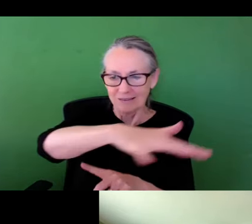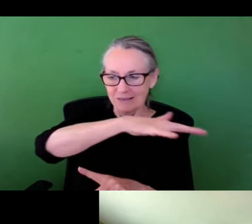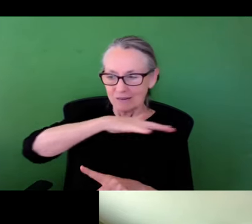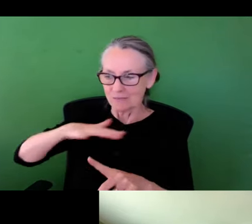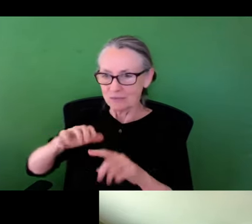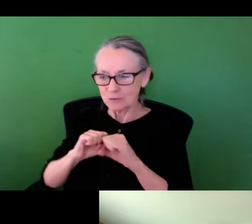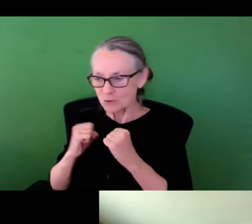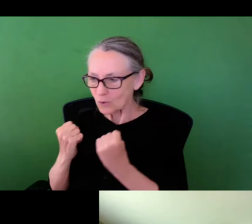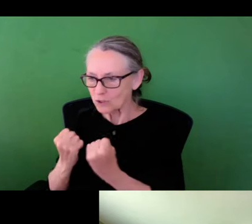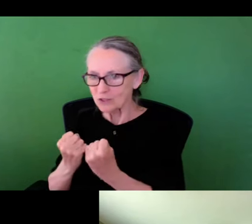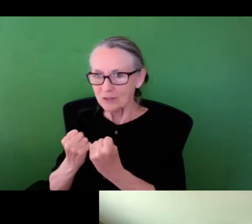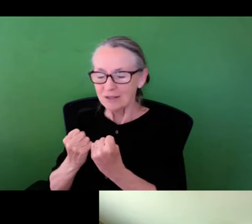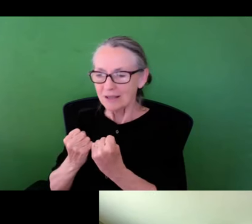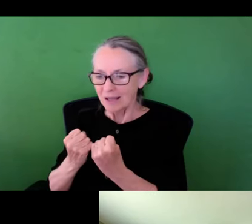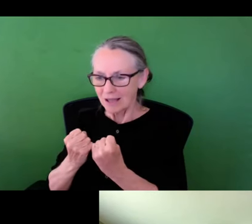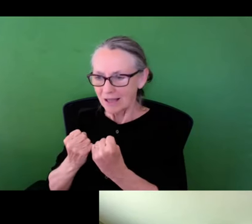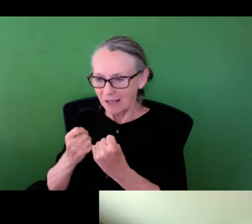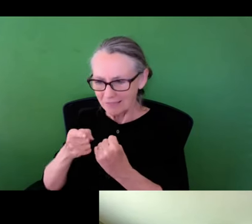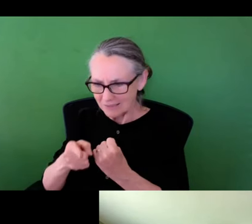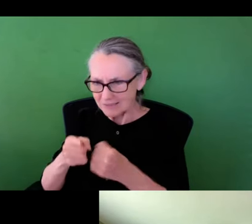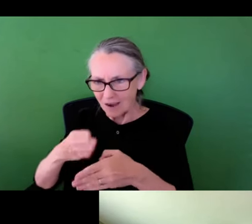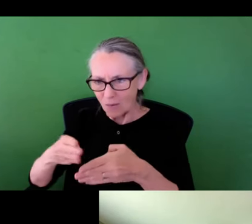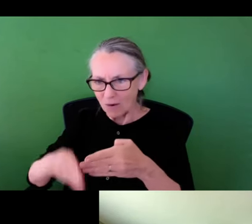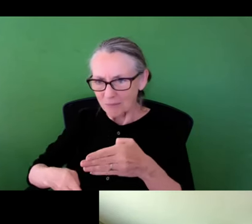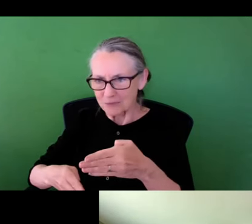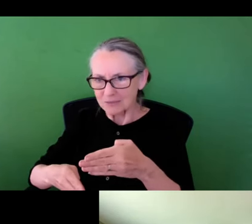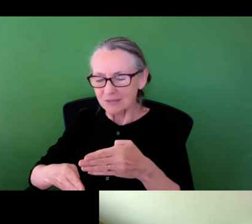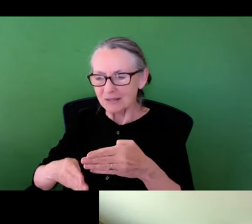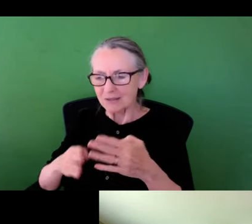understanding the fluidity between social circumstances